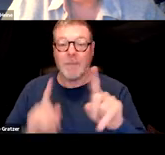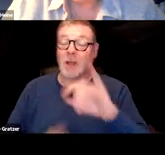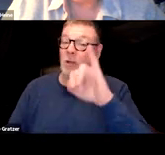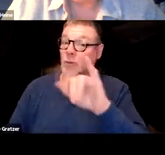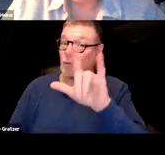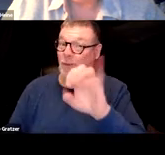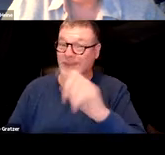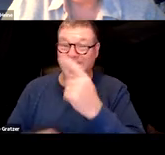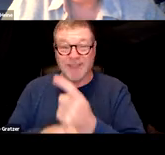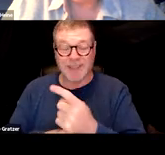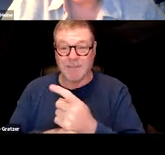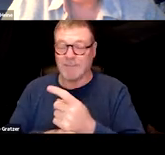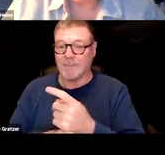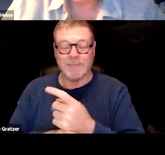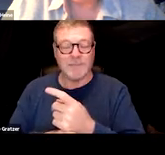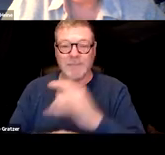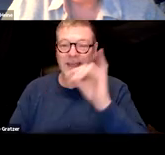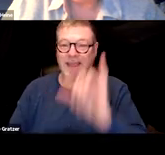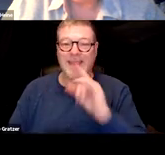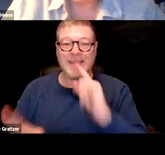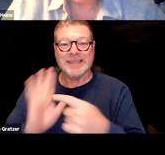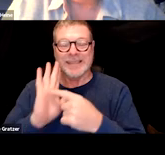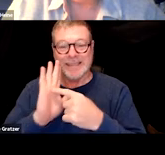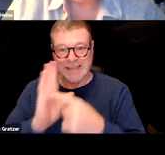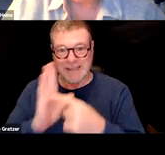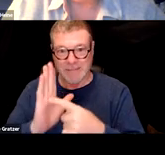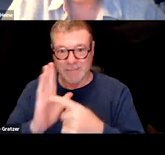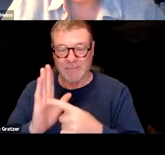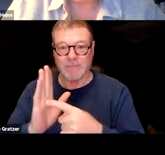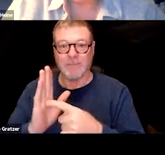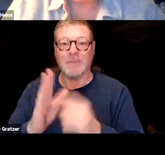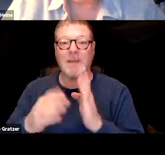I think this is a symptomatic, post-viral syndrome